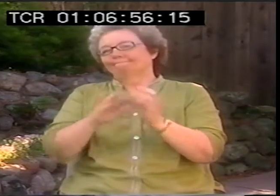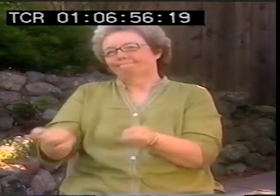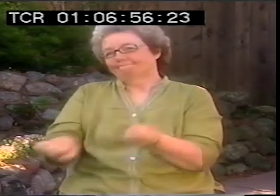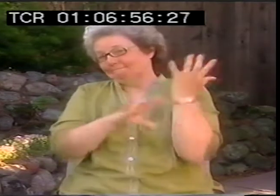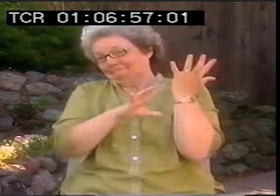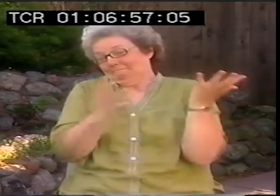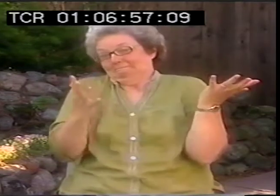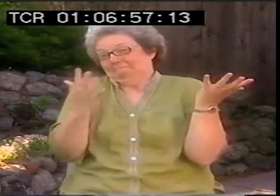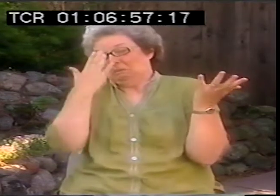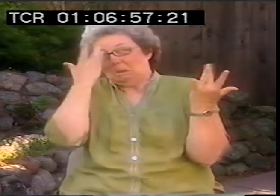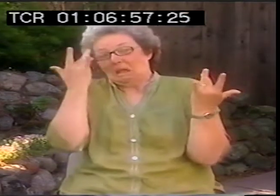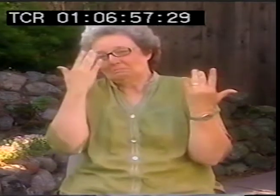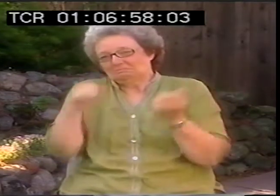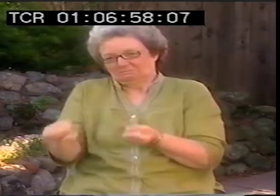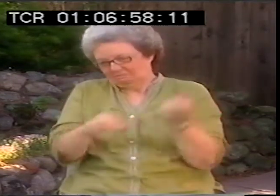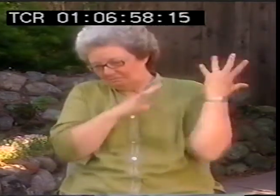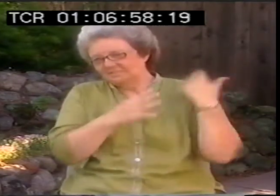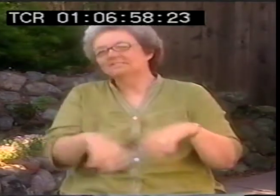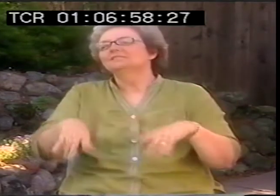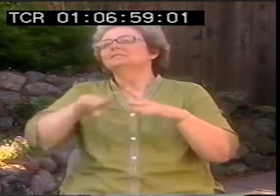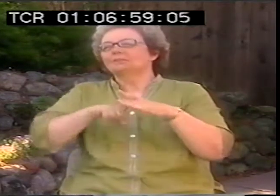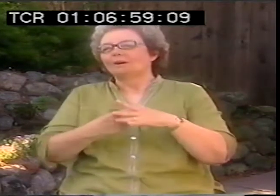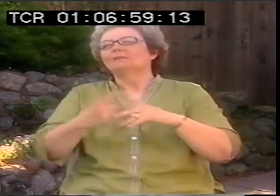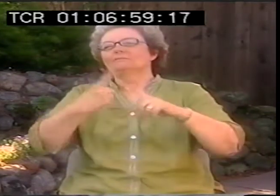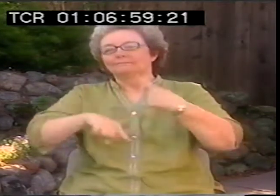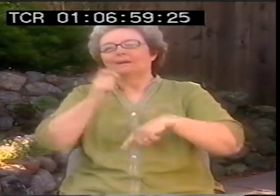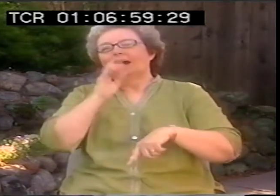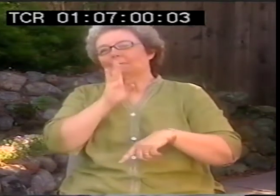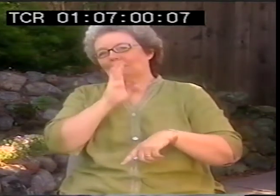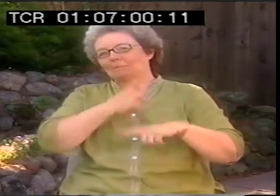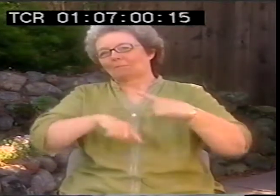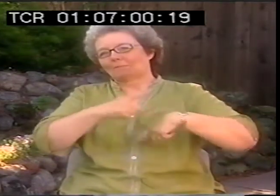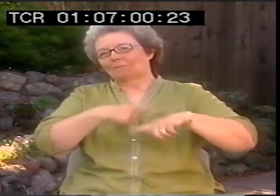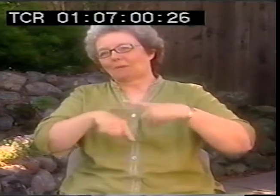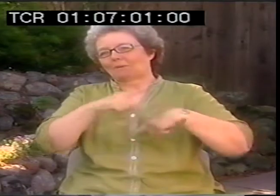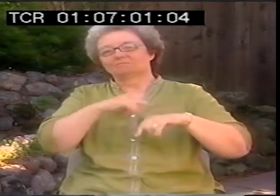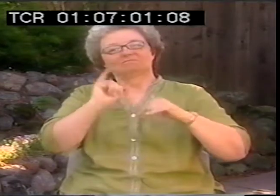But then after a while, that teacher was fired. And then we had teachers who signed